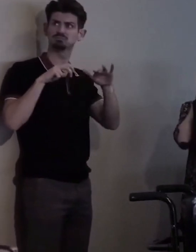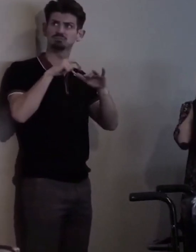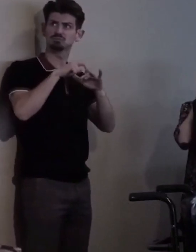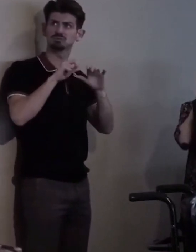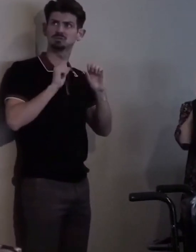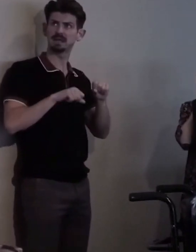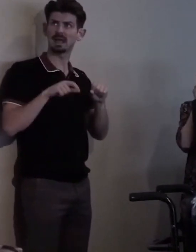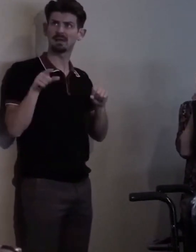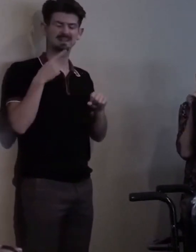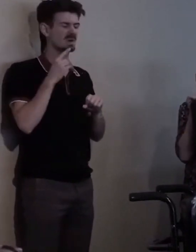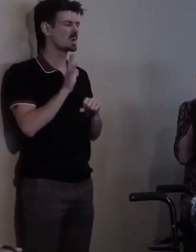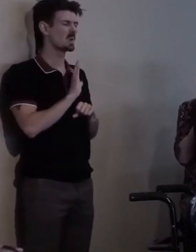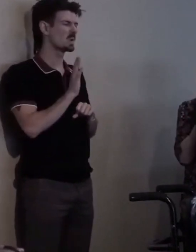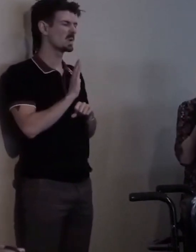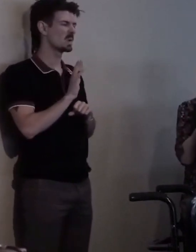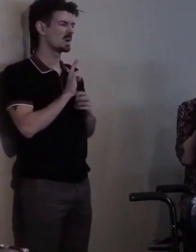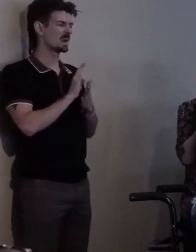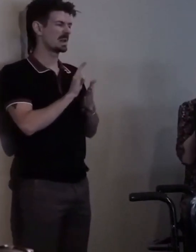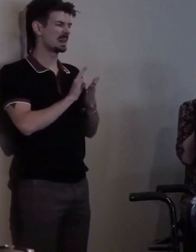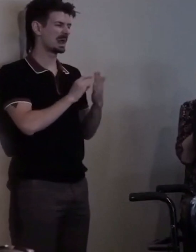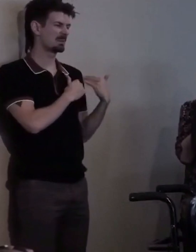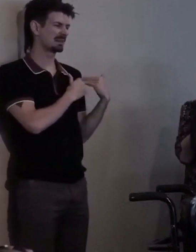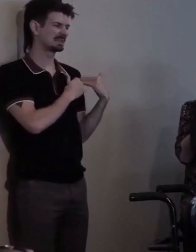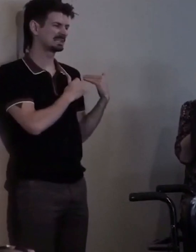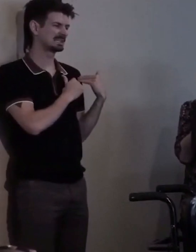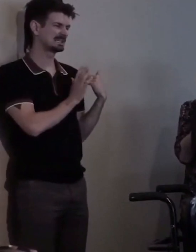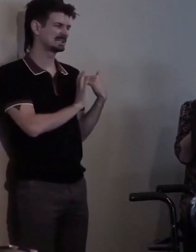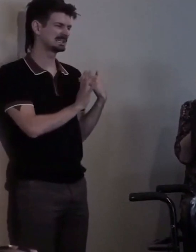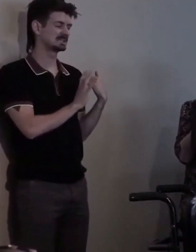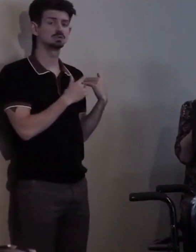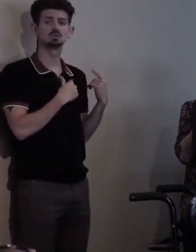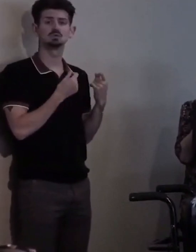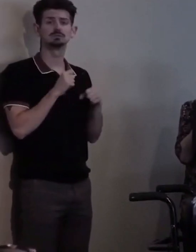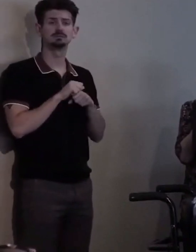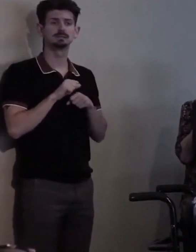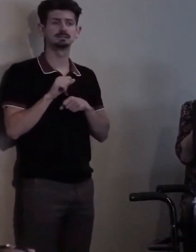and I was sent to the school that didn't have steps.